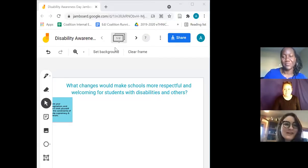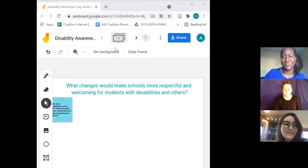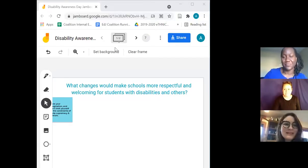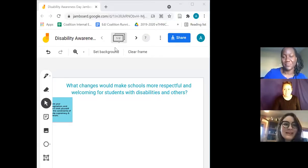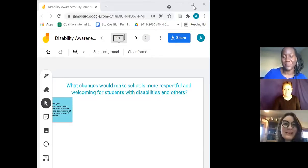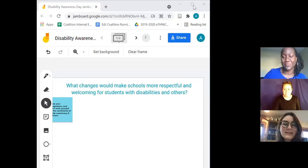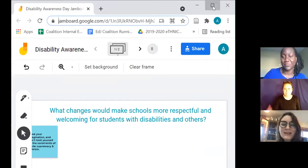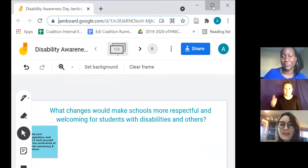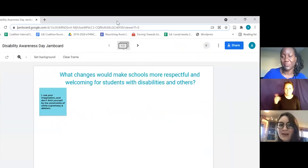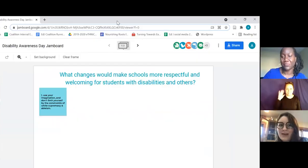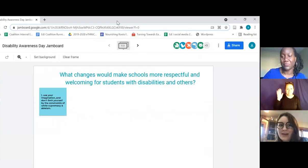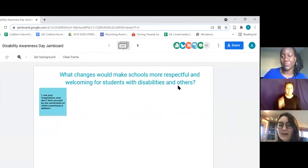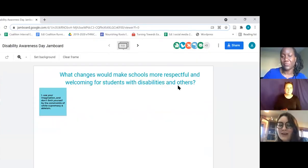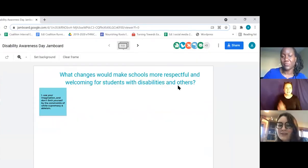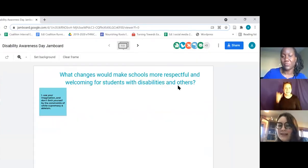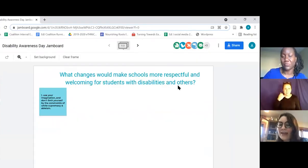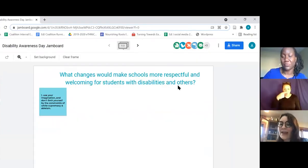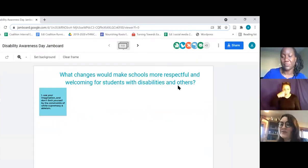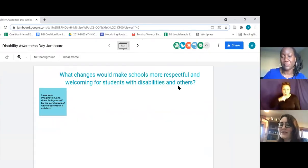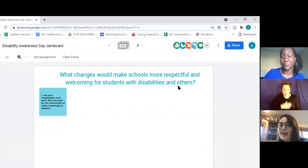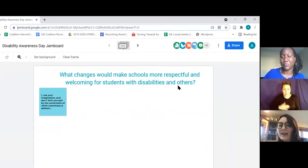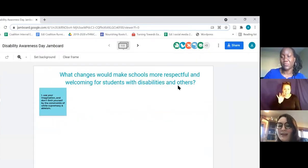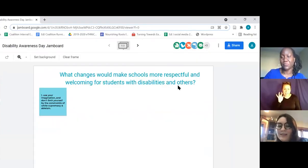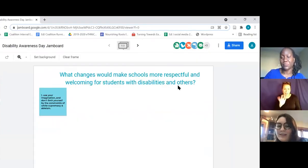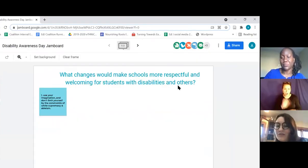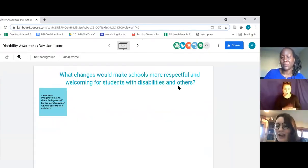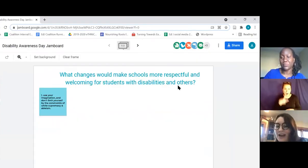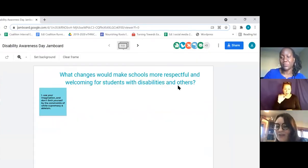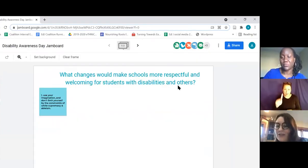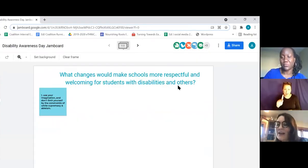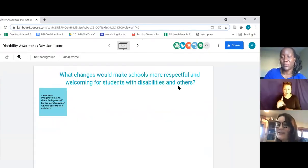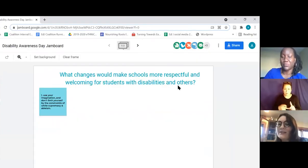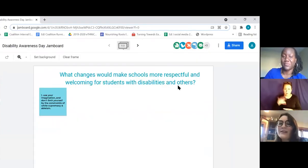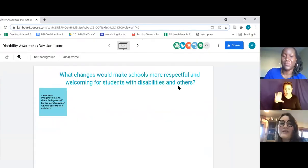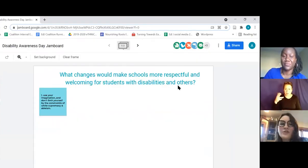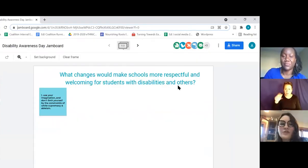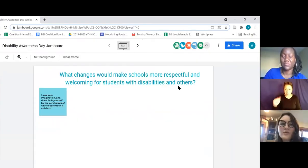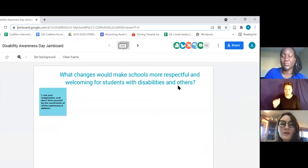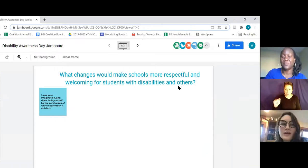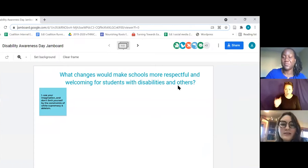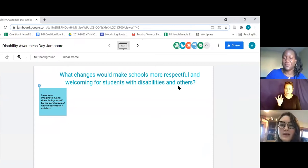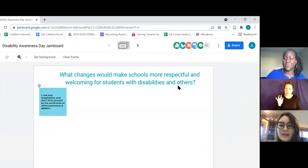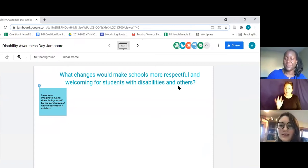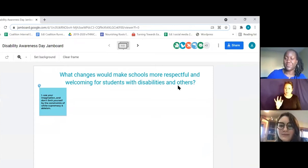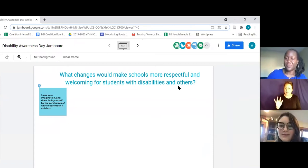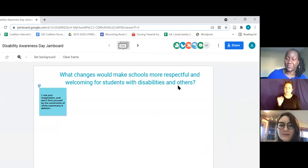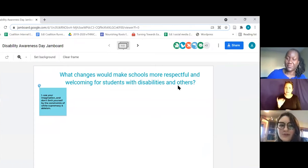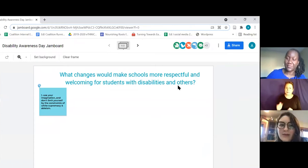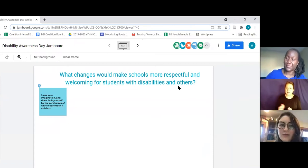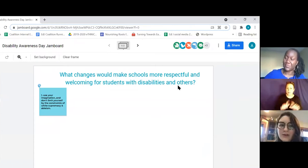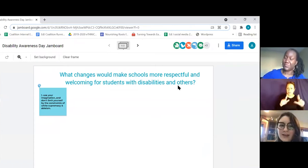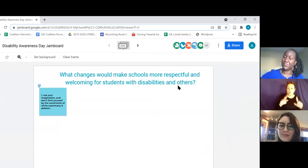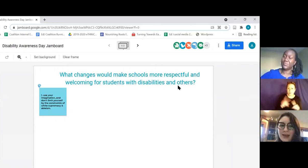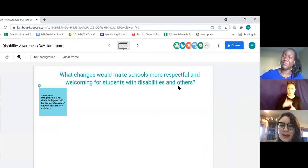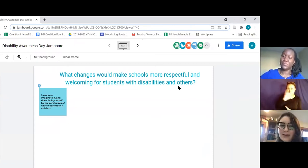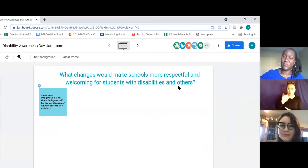mic to you now.